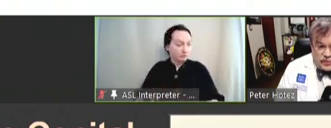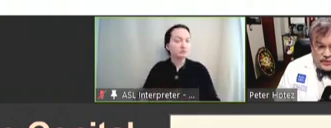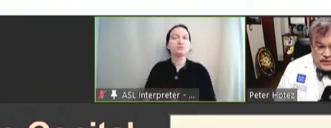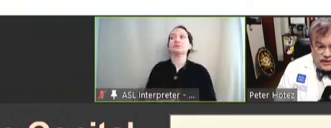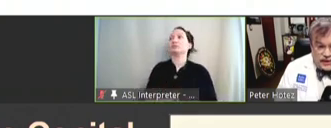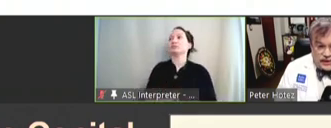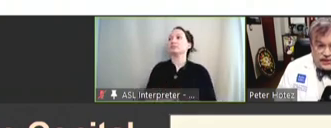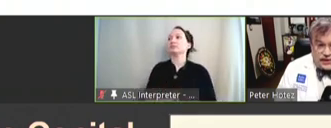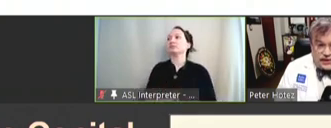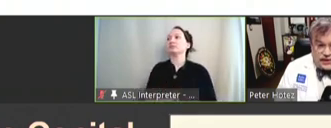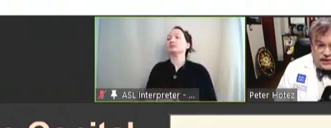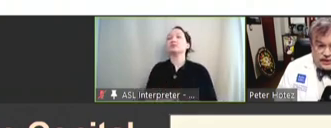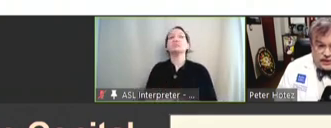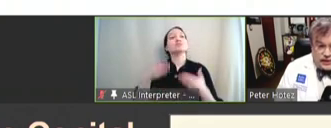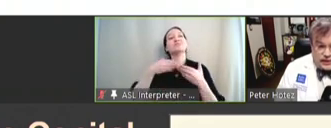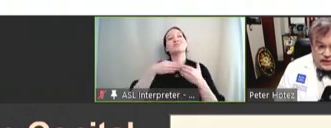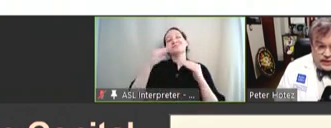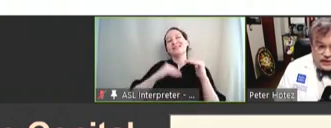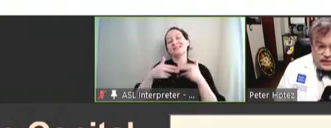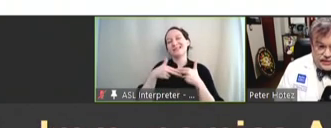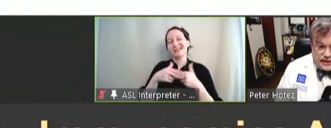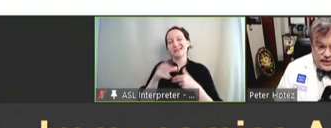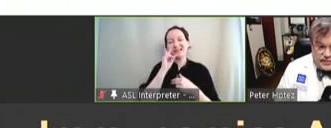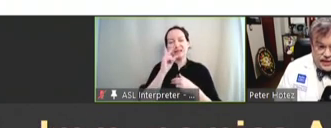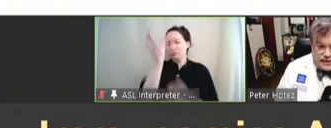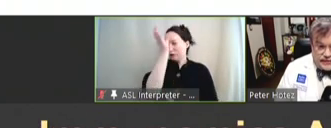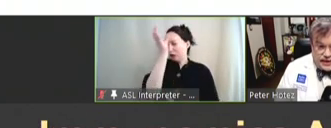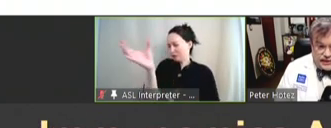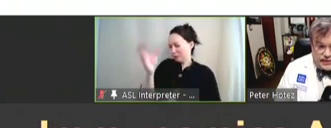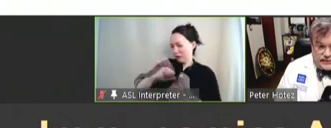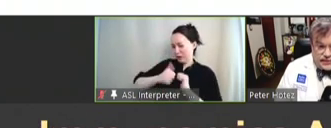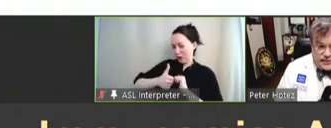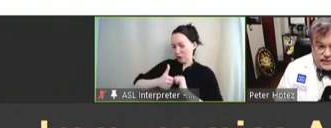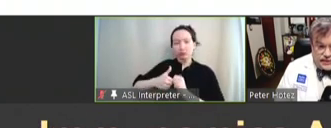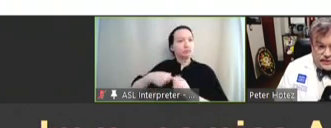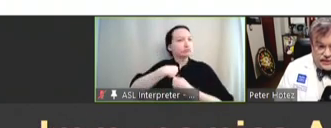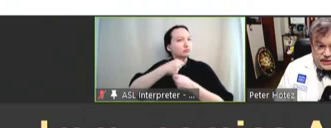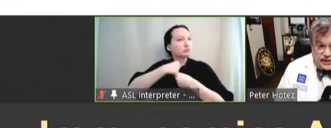we've been -- next slide-- looking at this concept of how to make a vaccine for this condition, and